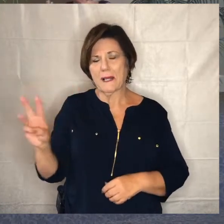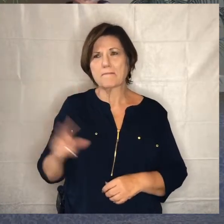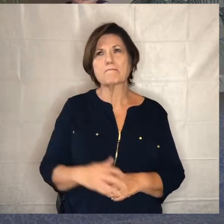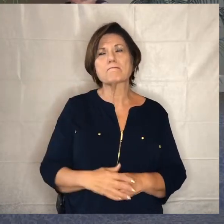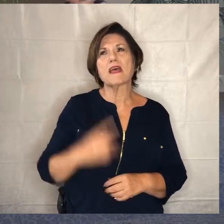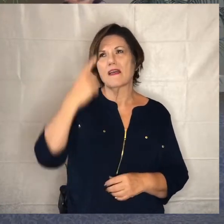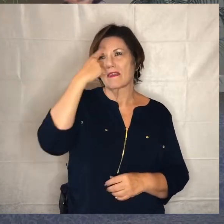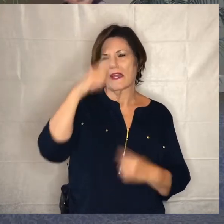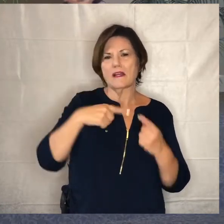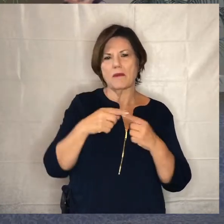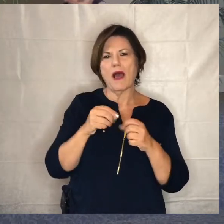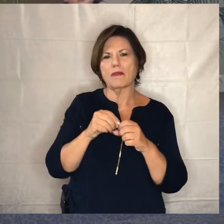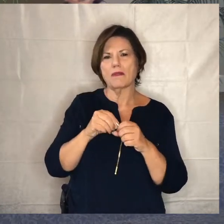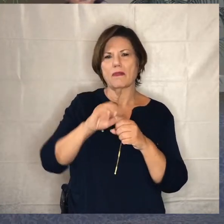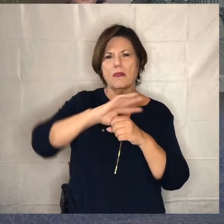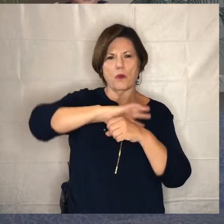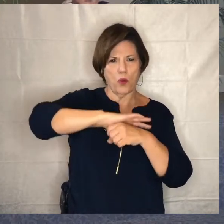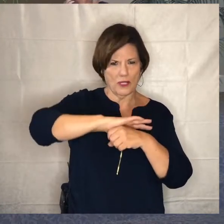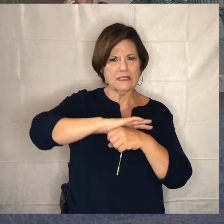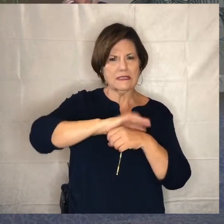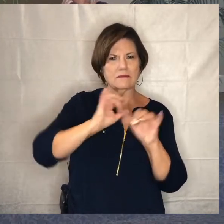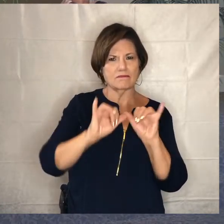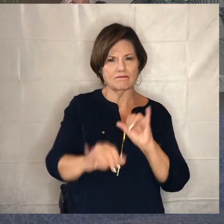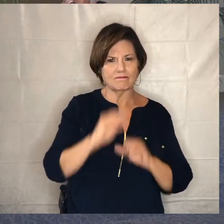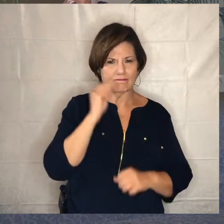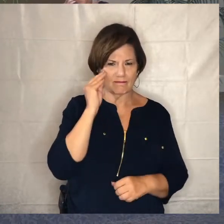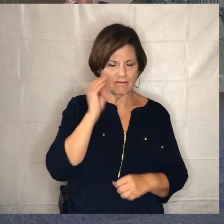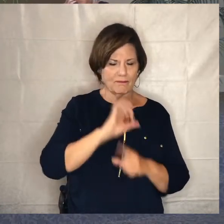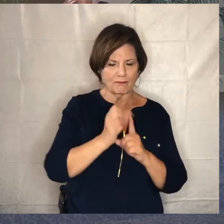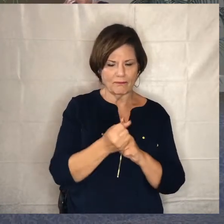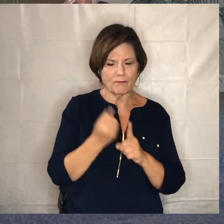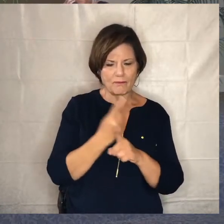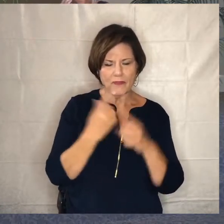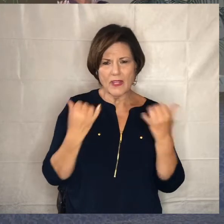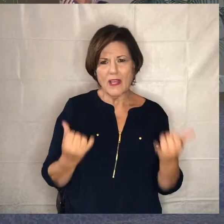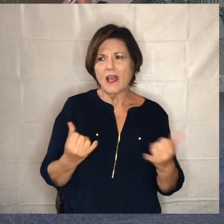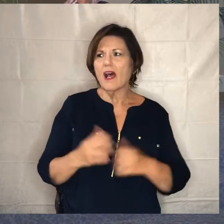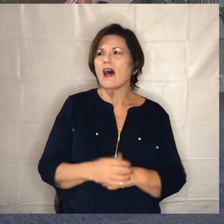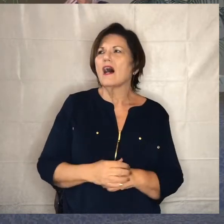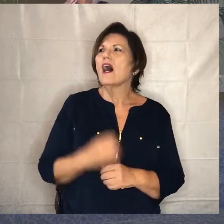quarantine in particular i just wonder how how this has affected